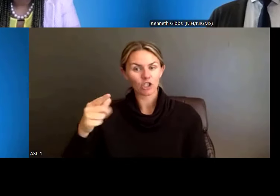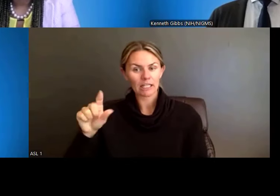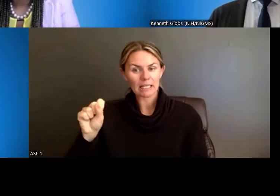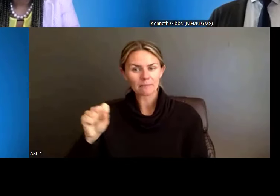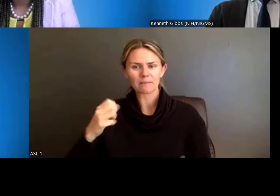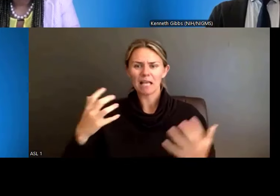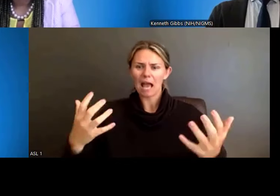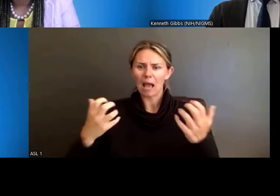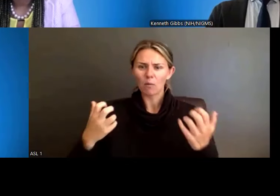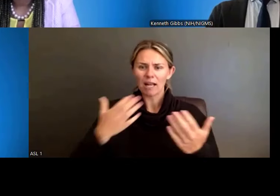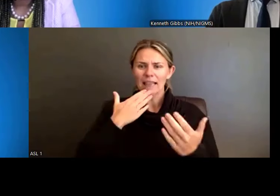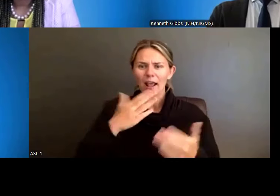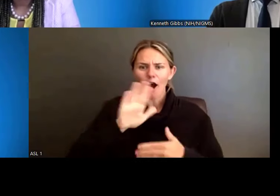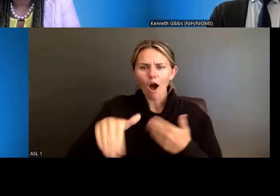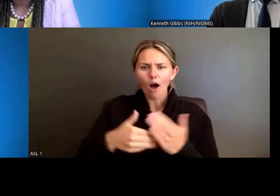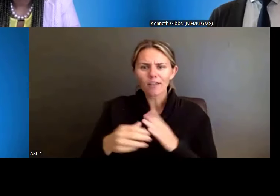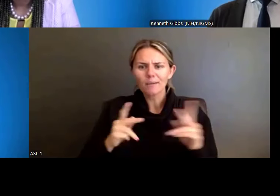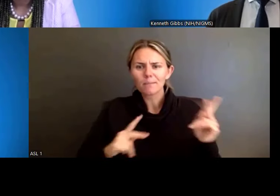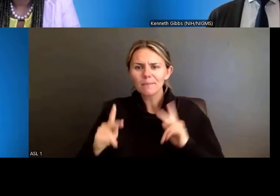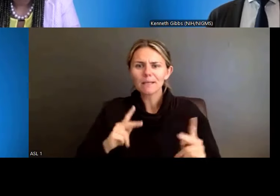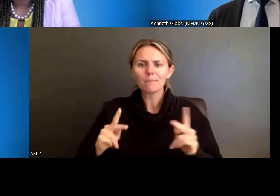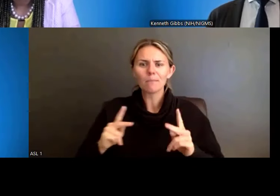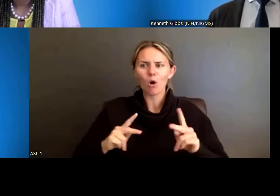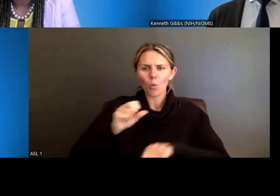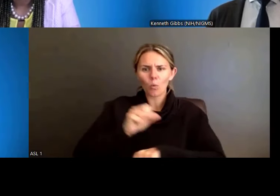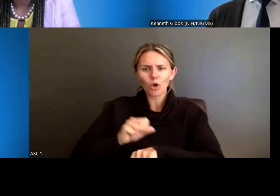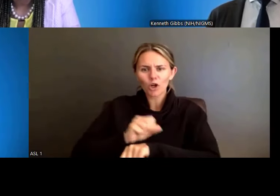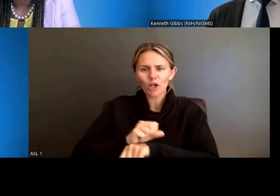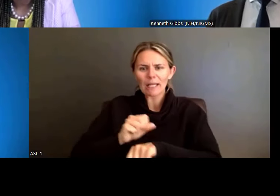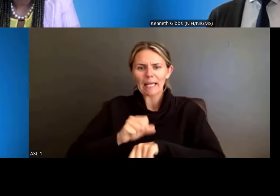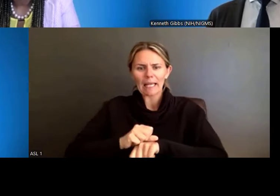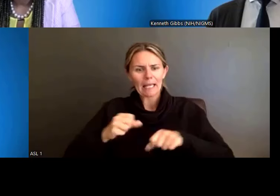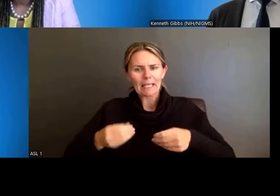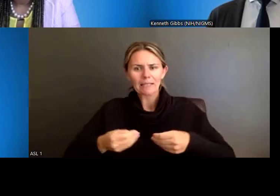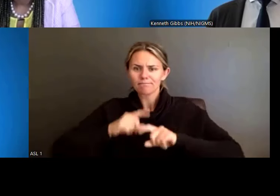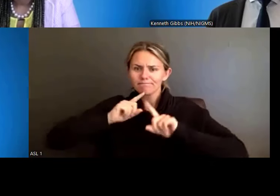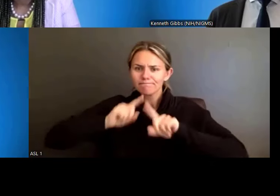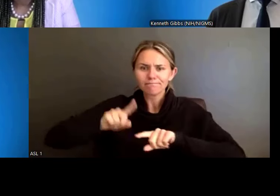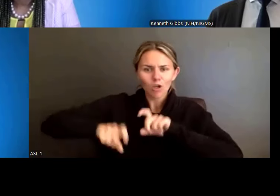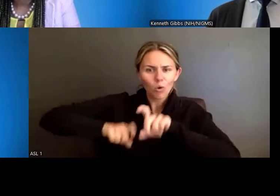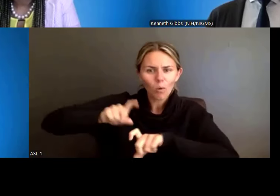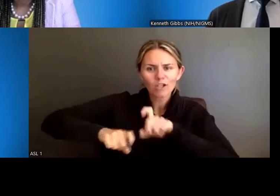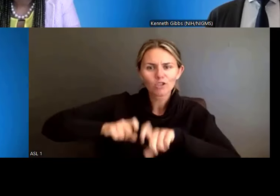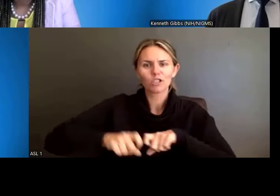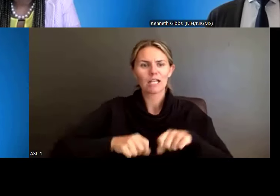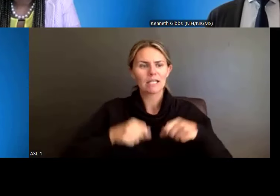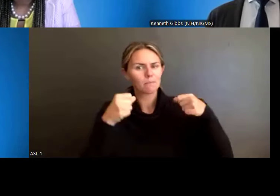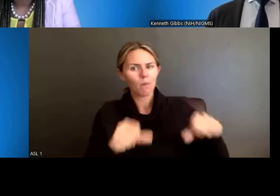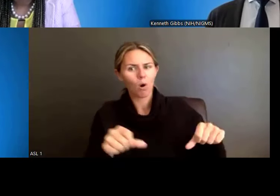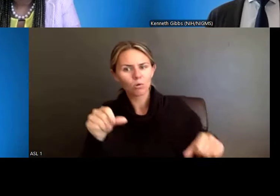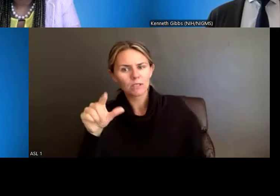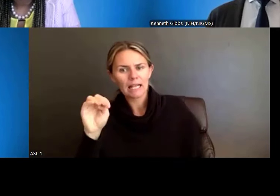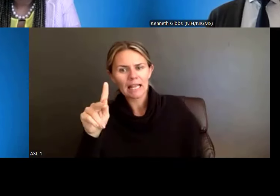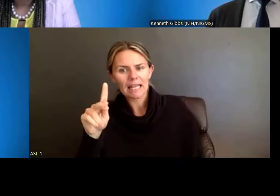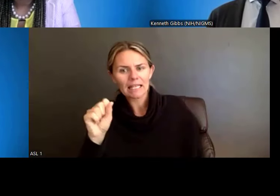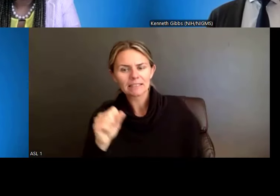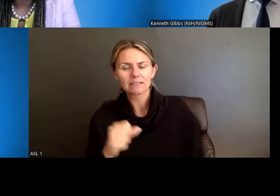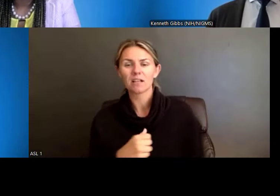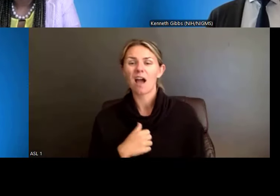that has providing the links, the resources, responding to questions. I do want to remind you to take a look at that web page,